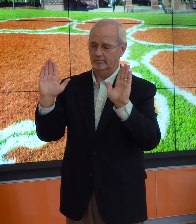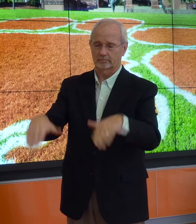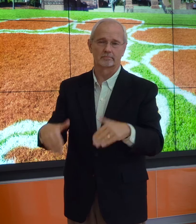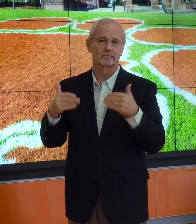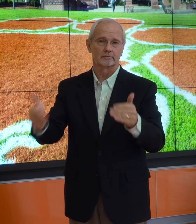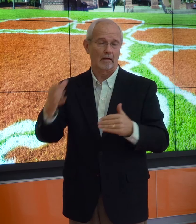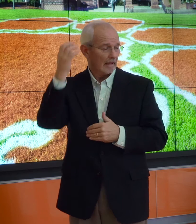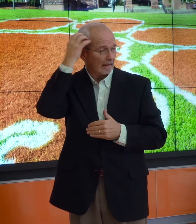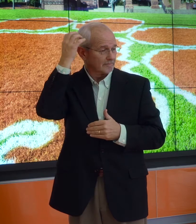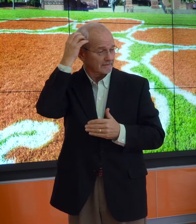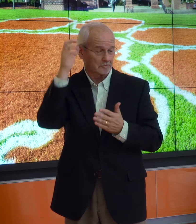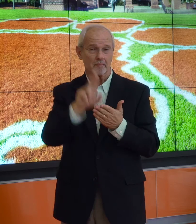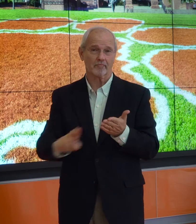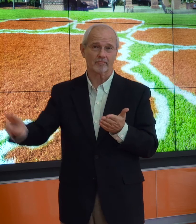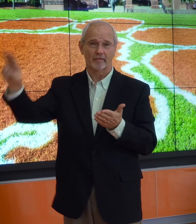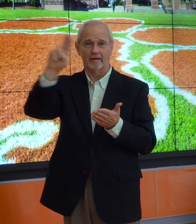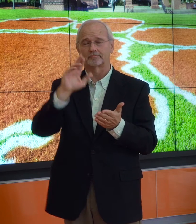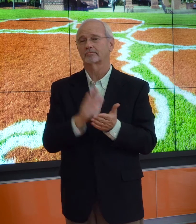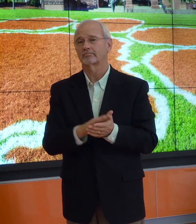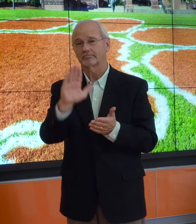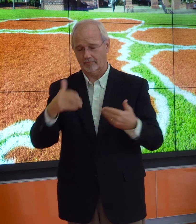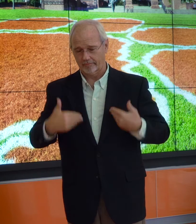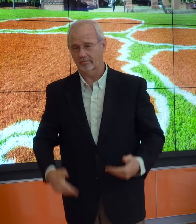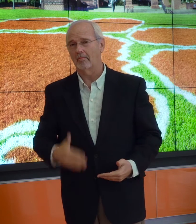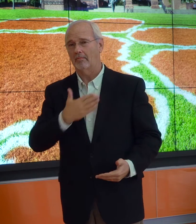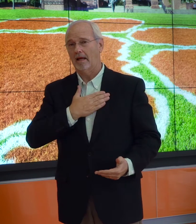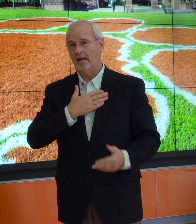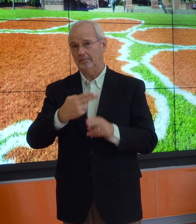The older Deaf gave-up and accepted the new sign.